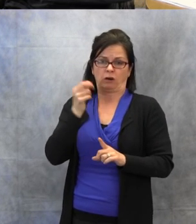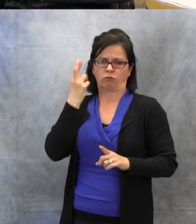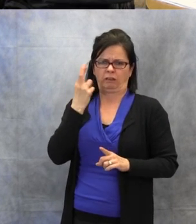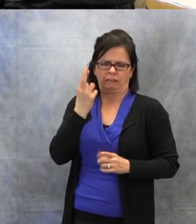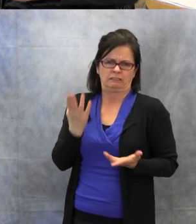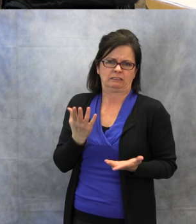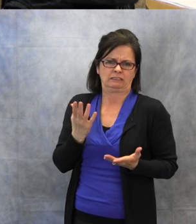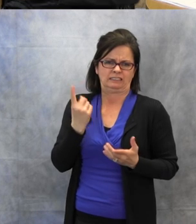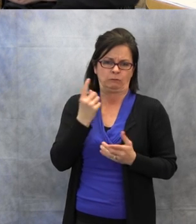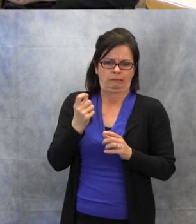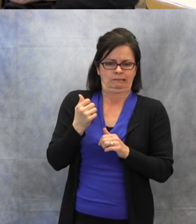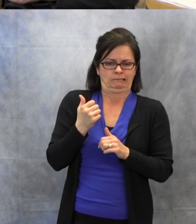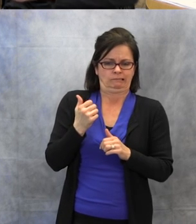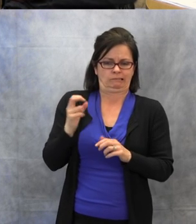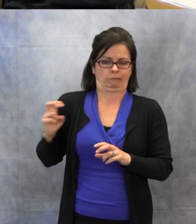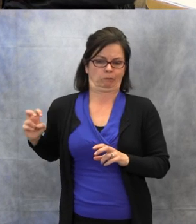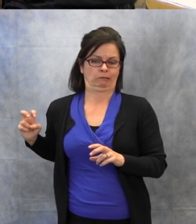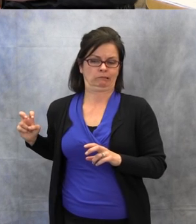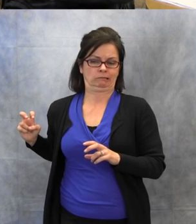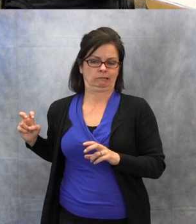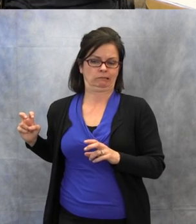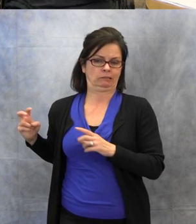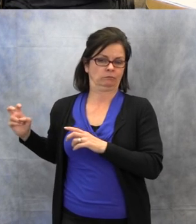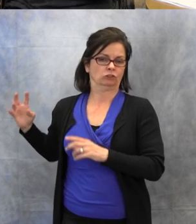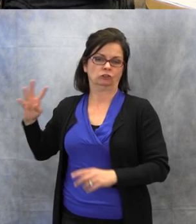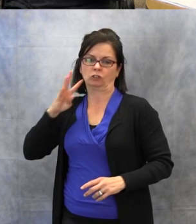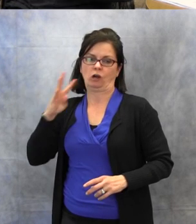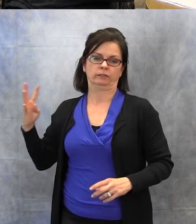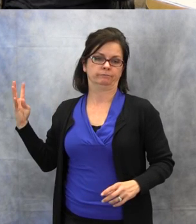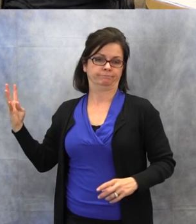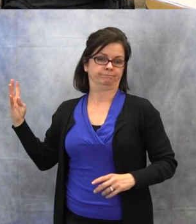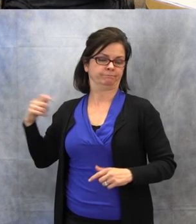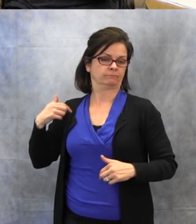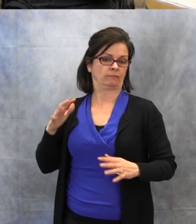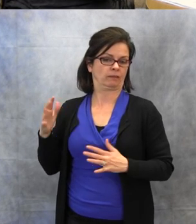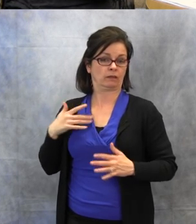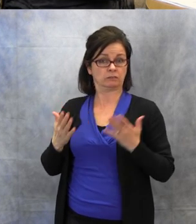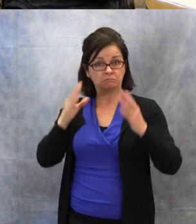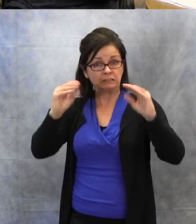behind them to the right, who is talking. So if you can point, or even if you could name,